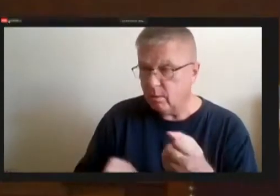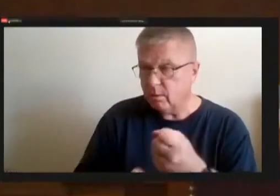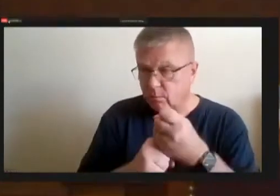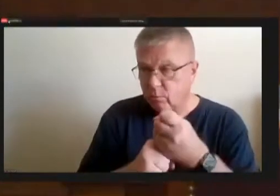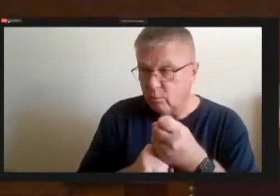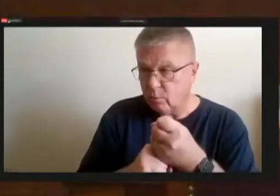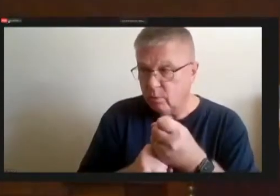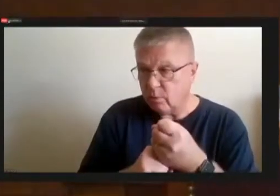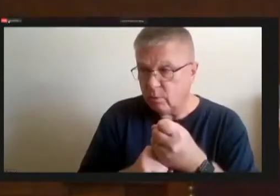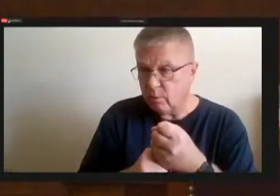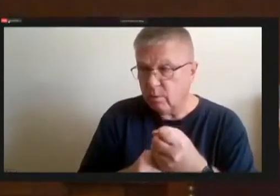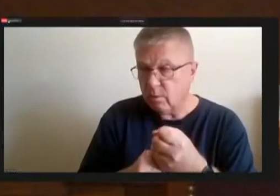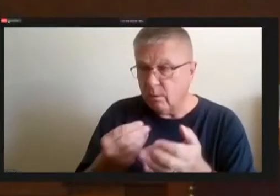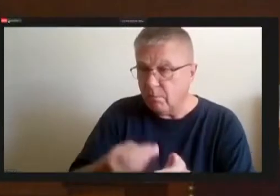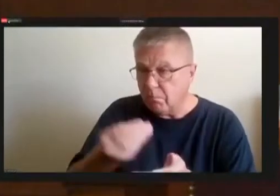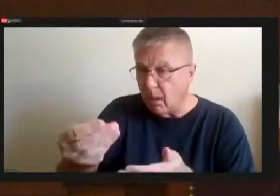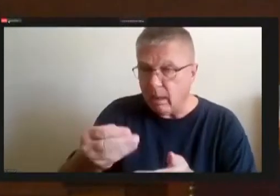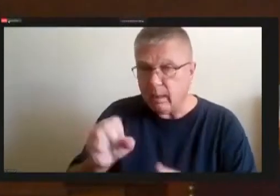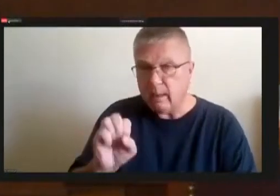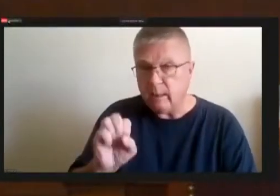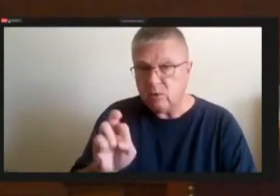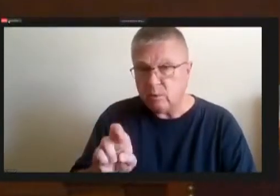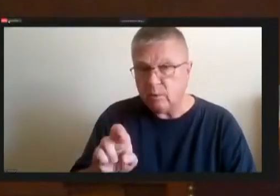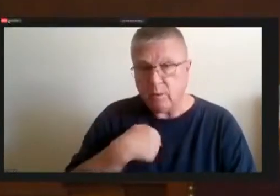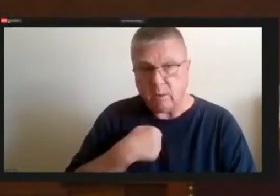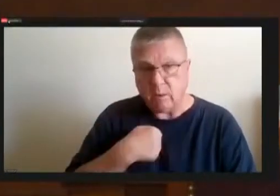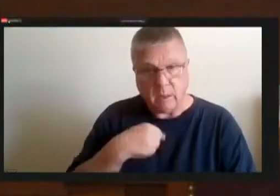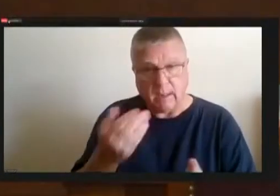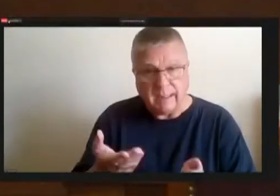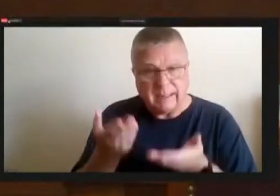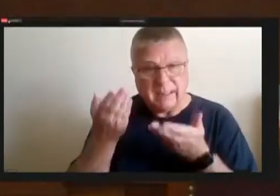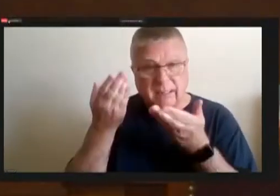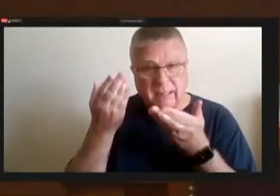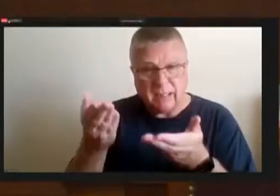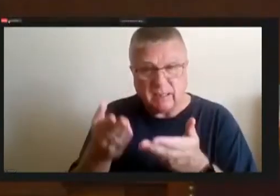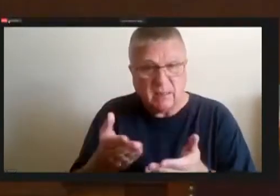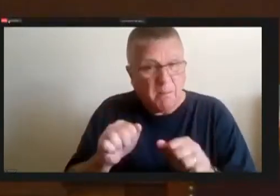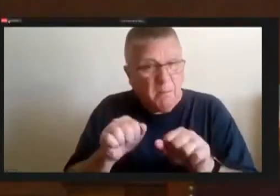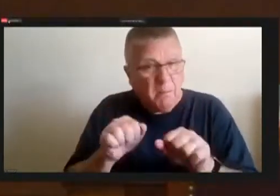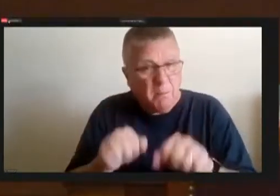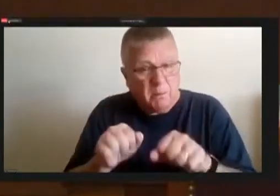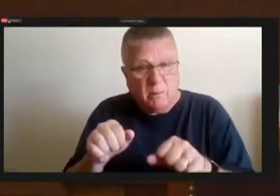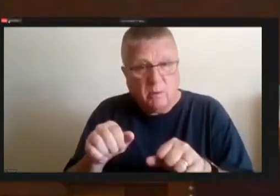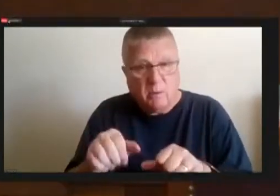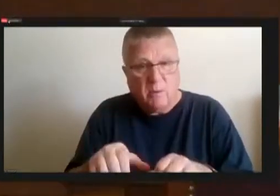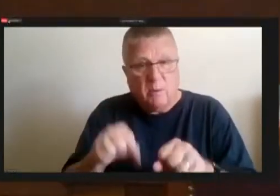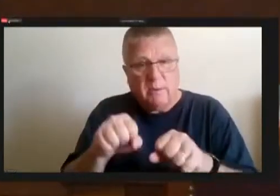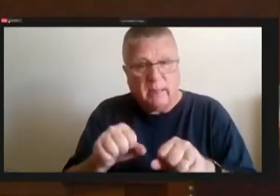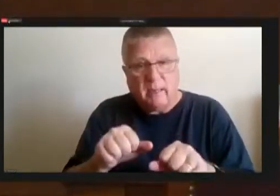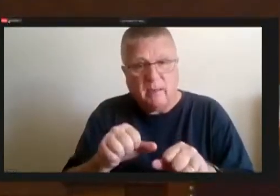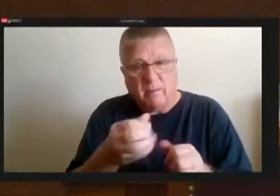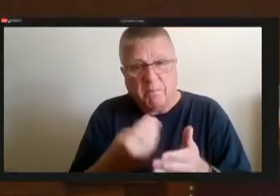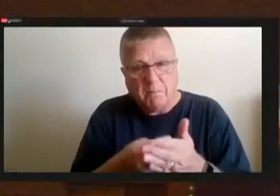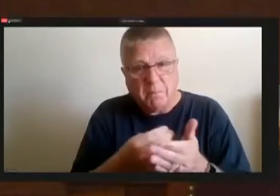I can I suggest that perhaps, perhaps we may take it from a different place than that from the places we're taking it from.